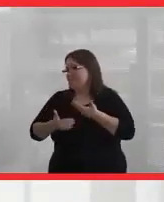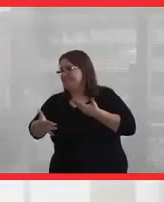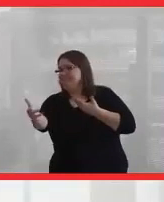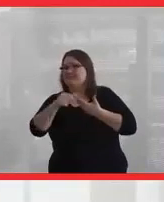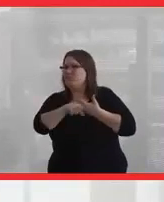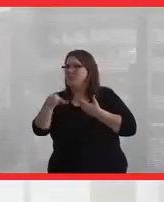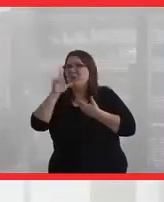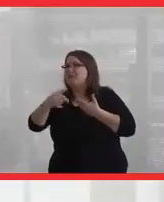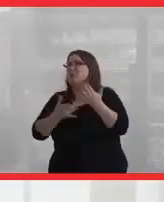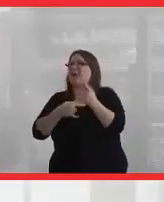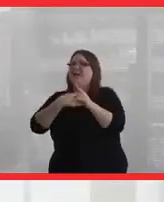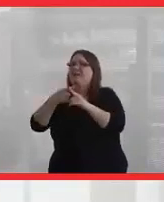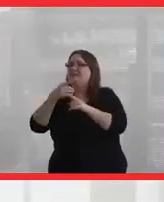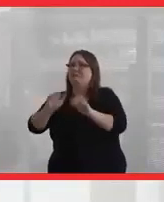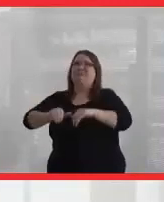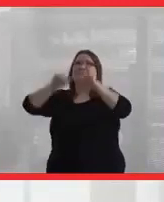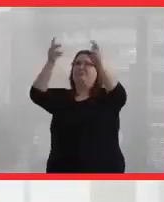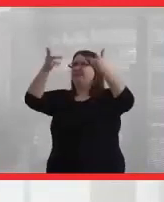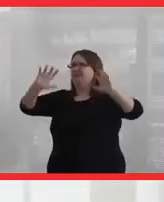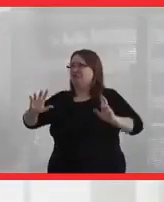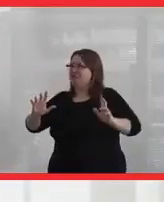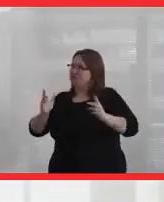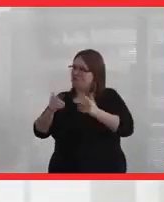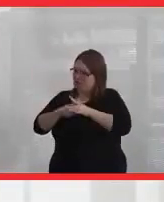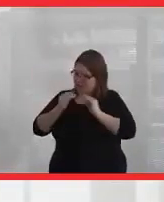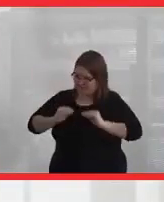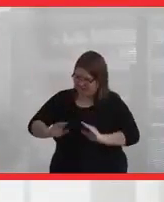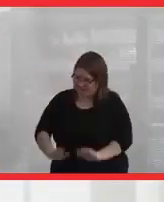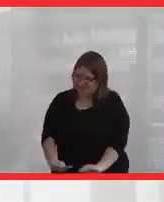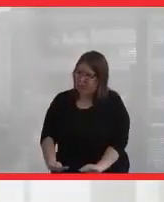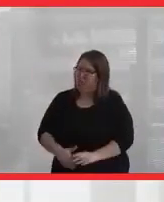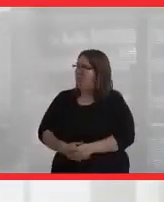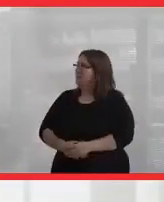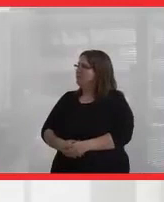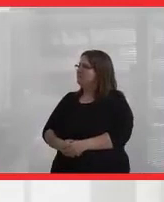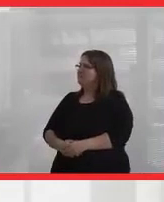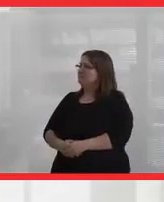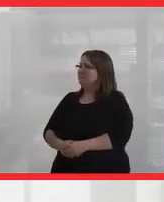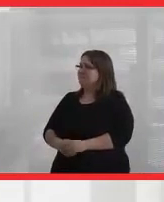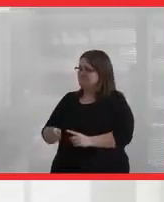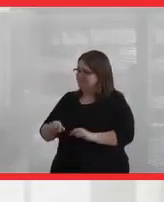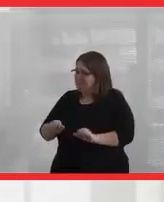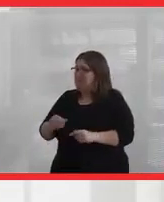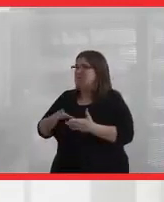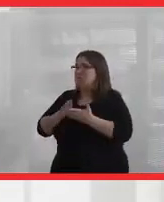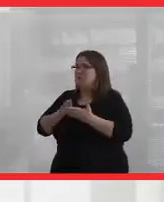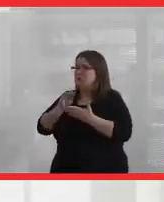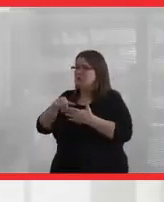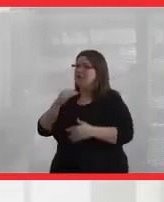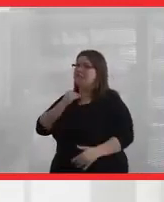have to wait until they were already grown up to learn those things.